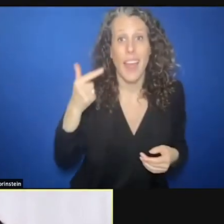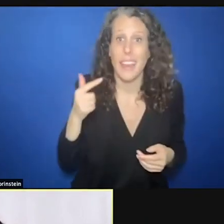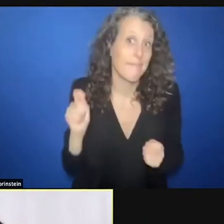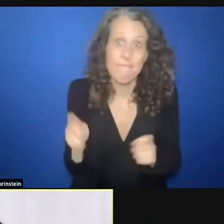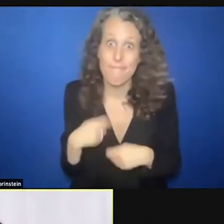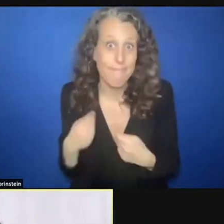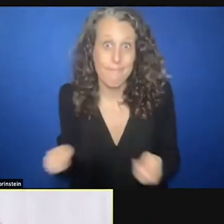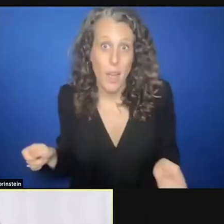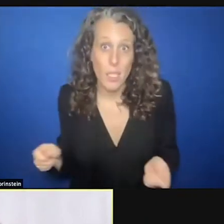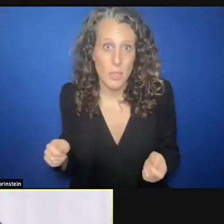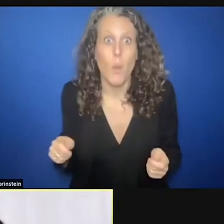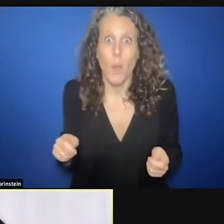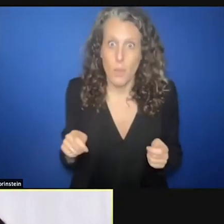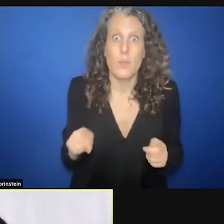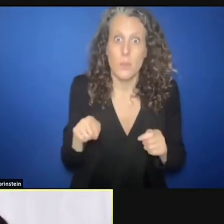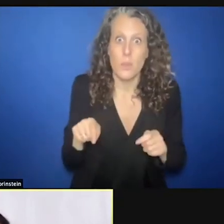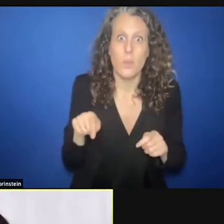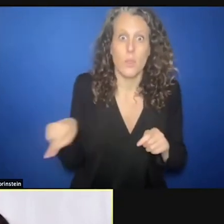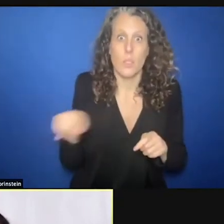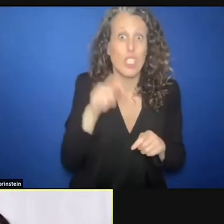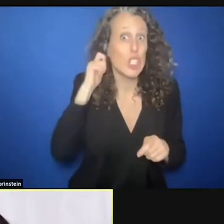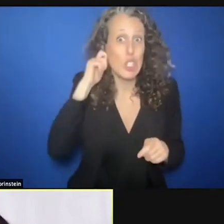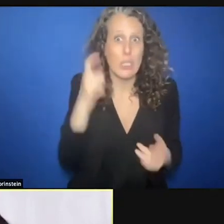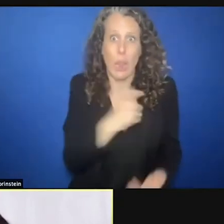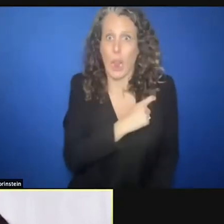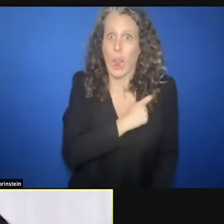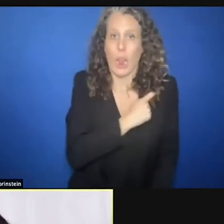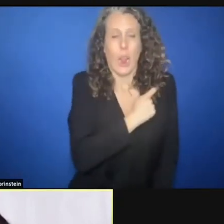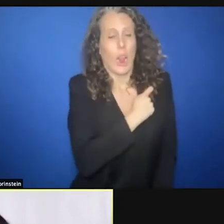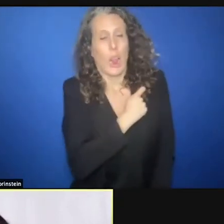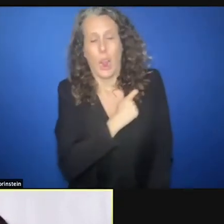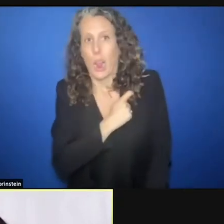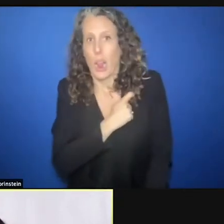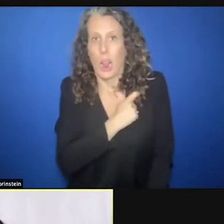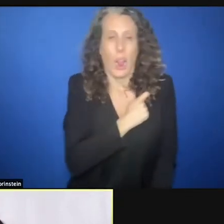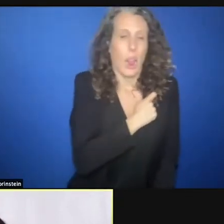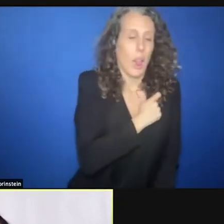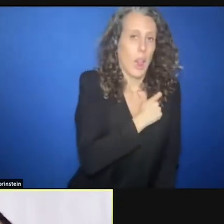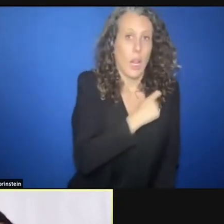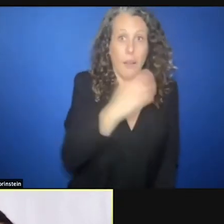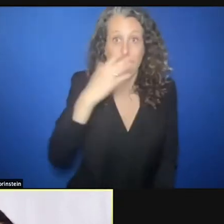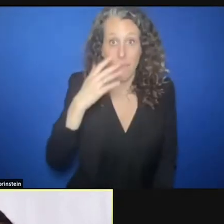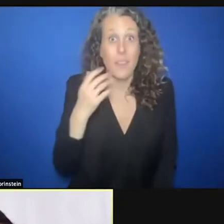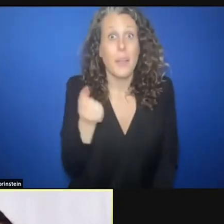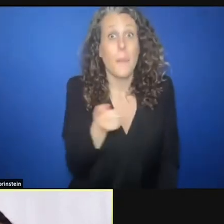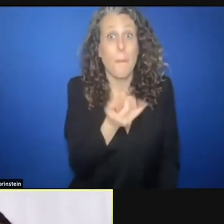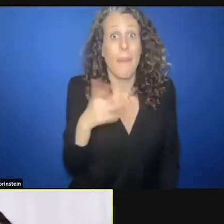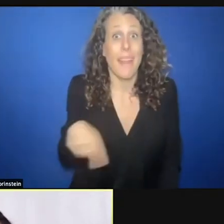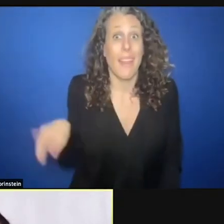amount of anxiety amongst these girls. Some of which have decided to leave our foundation,